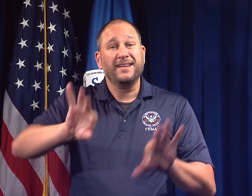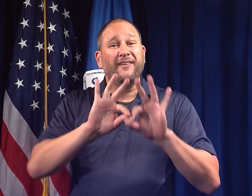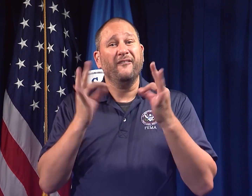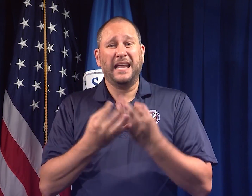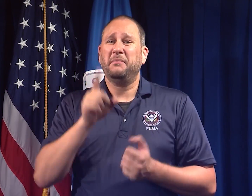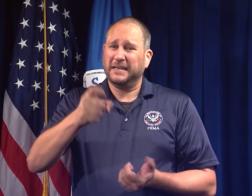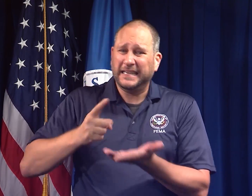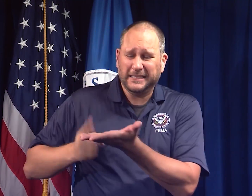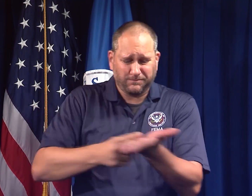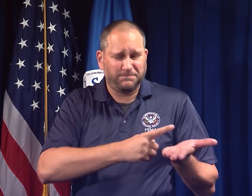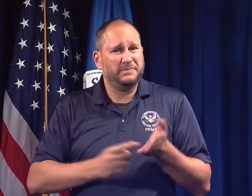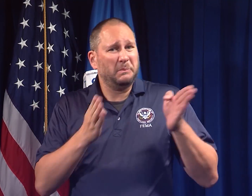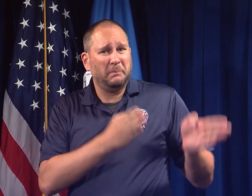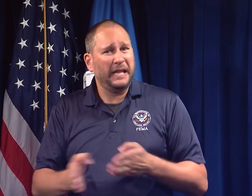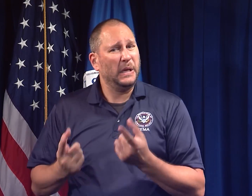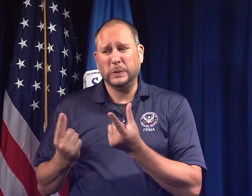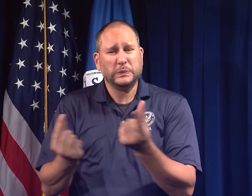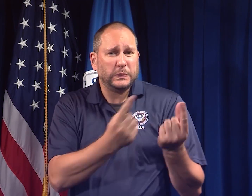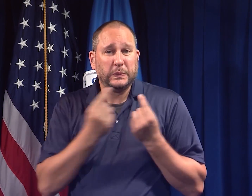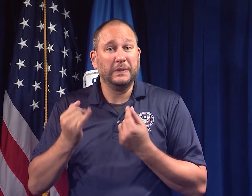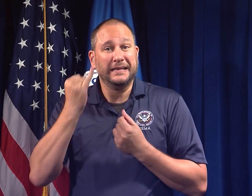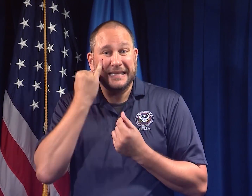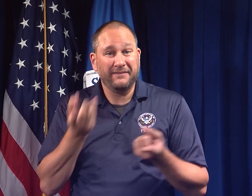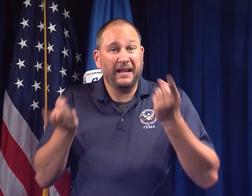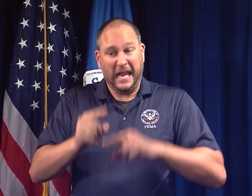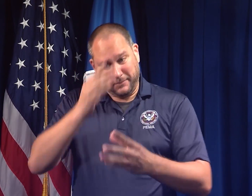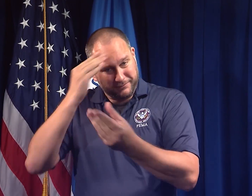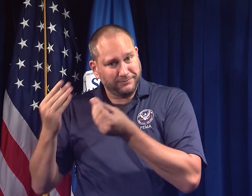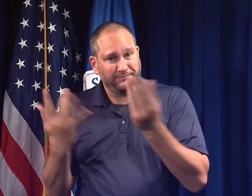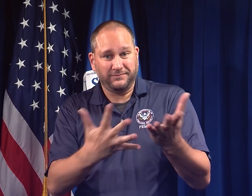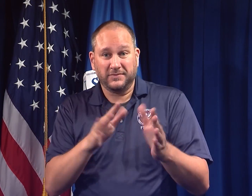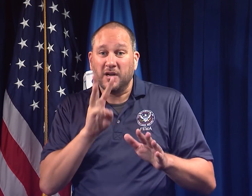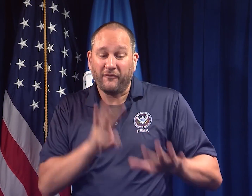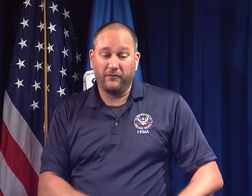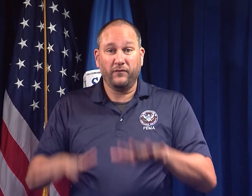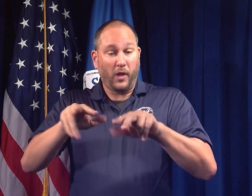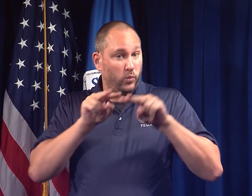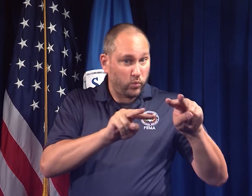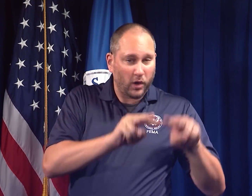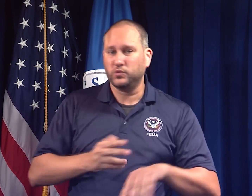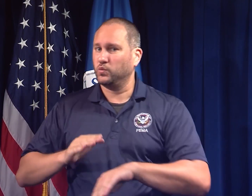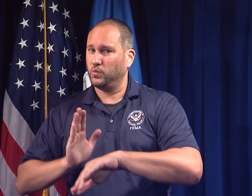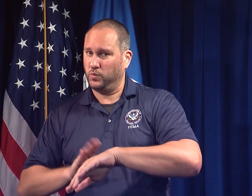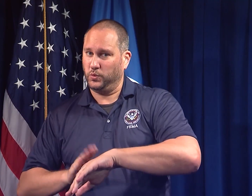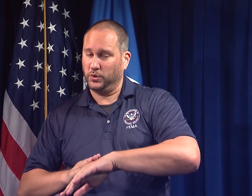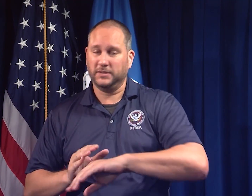Discuss with your family what to do if a flood watch or warning is issued.